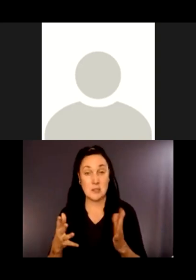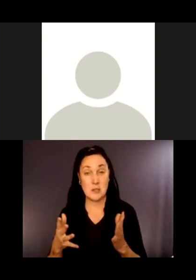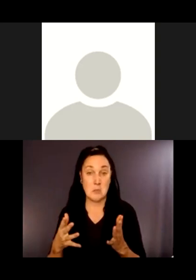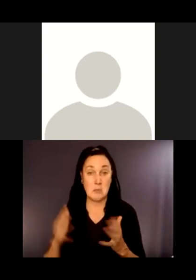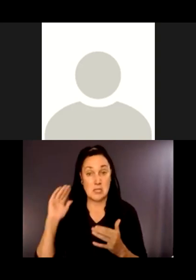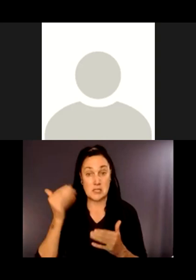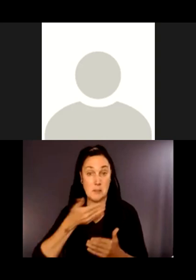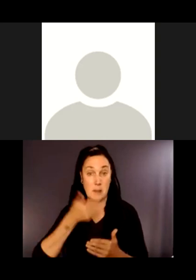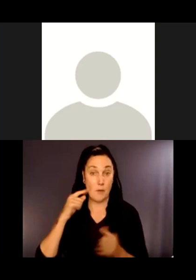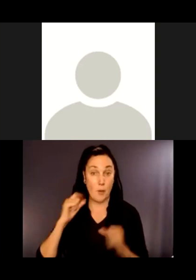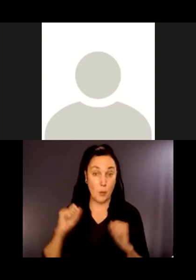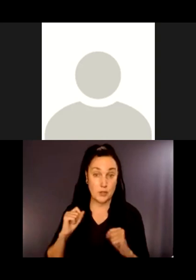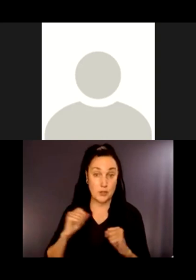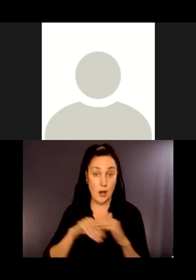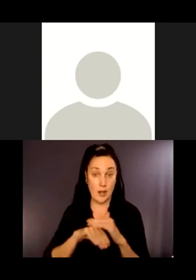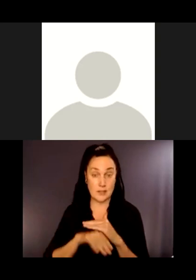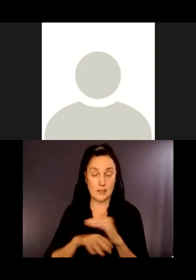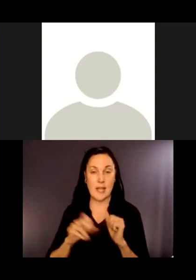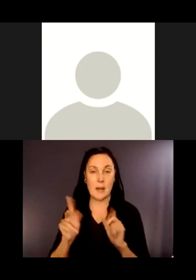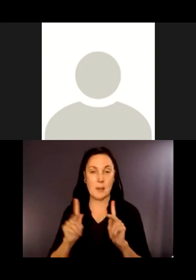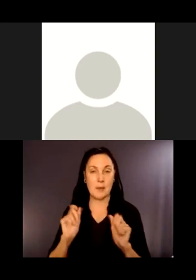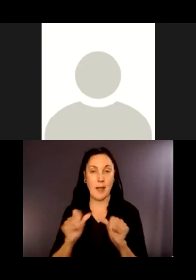Then they'll be able to get farther down the trail with